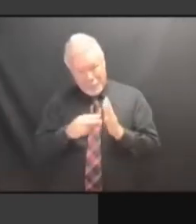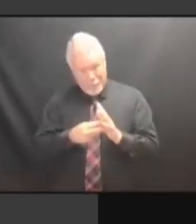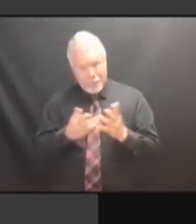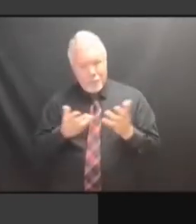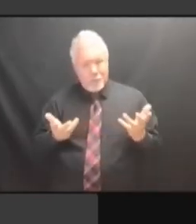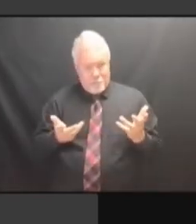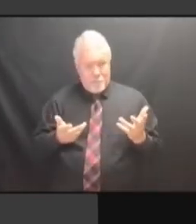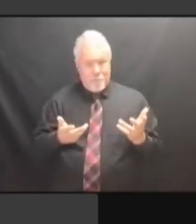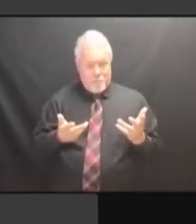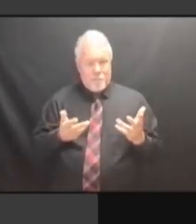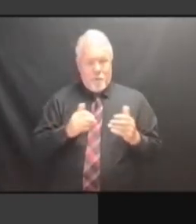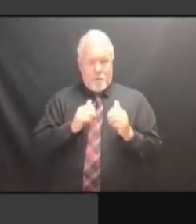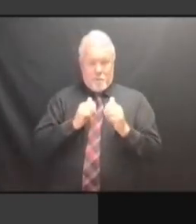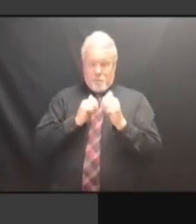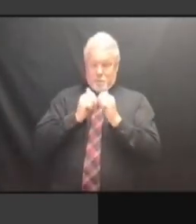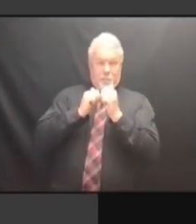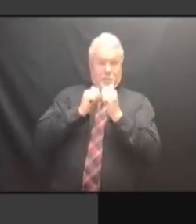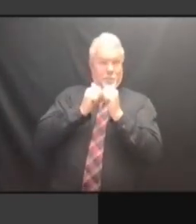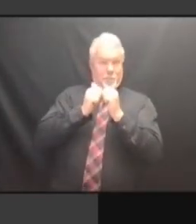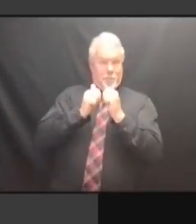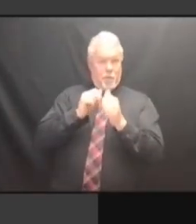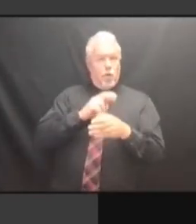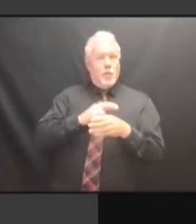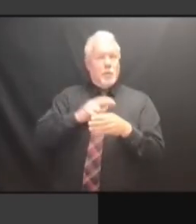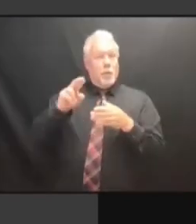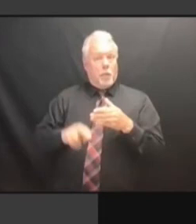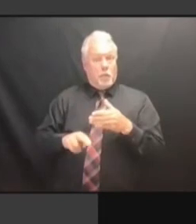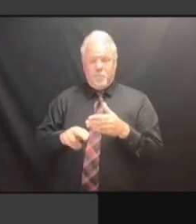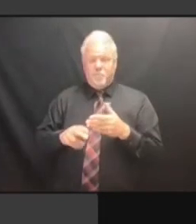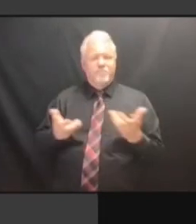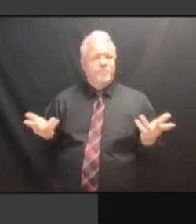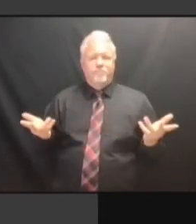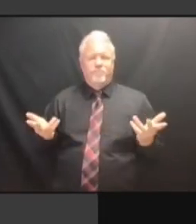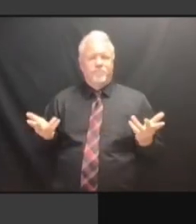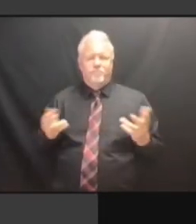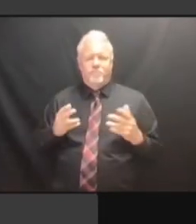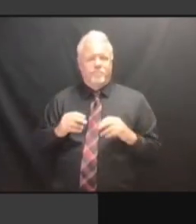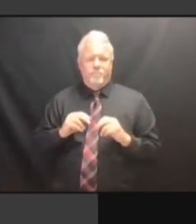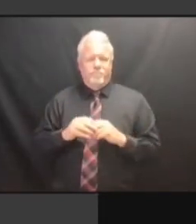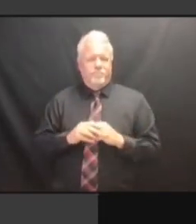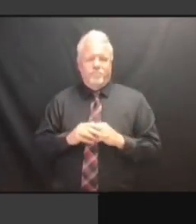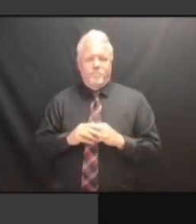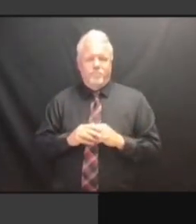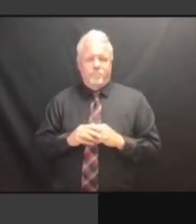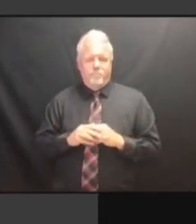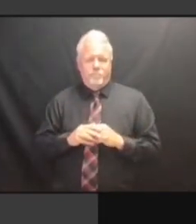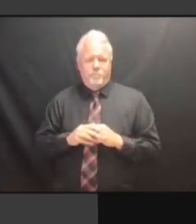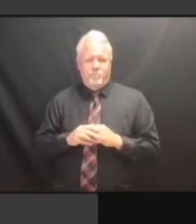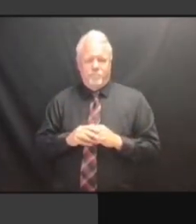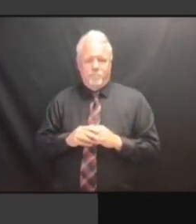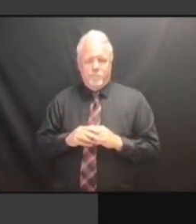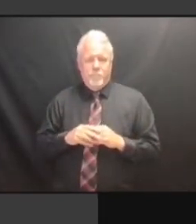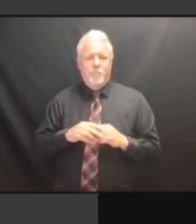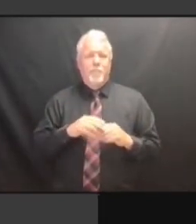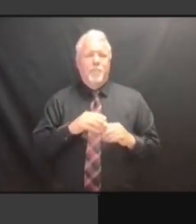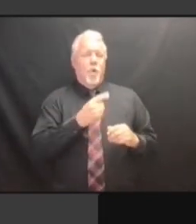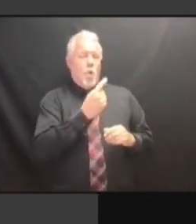THE OUTCOME OF ANY RACE OR RESULTS OF ANY RACE THE OUTCOME OF ANY RACE OR RESULTS OF ANY RACE BUT THE OUTCOME OF ANY RACE OR RESULTS OF ANY RACE BUT RATHER RESULTS OF ANY RACE BUT RATHER RESULTS OF ANY RACE BUT RATHER THE RESULTS OF ANY RACE BUT RATHER THE ONES RESULTS OF ANY RACE BUT RATHER THE ONES THAT RESULTS OF ANY RACE BUT RATHER THE ONES THAT BELONGED RESULTS OF ANY RACE BUT RATHER THE ONES THAT BELONGED IN RESULTS OF ANY RACE BUT RATHER THE ONES THAT BELONGED IN ONE THE ONES THAT BELONGED IN ONE THE ONES THAT BELONGED IN ONE ELECTION THE ONES THAT BELONGED IN ONE ELECTION DISTRICT THE ONES THAT BELONGED IN ONE ELECTION DISTRICT WERE THE ONES THAT BELONGED IN ONE ELECTION DISTRICT WERE SIMPLY ELECTION DISTRICT WERE SIMPLY ELECTION DISTRICT WERE SIMPLY ATTRIBUTED ELECTION DISTRICT WERE SIMPLY ATTRIBUTED TO ELECTION DISTRICT WERE SIMPLY ATTRIBUTED TO ANOTHER ELECTION DISTRICT WERE SIMPLY ATTRIBUTED TO ANOTHER ONE ELECTION DISTRICT WERE SIMPLY ATTRIBUTED TO ANOTHER ONE WHICH ATTRIBUTED TO ANOTHER ONE WHICH ATTRIBUTED TO ANOTHER ONE WHICH IS